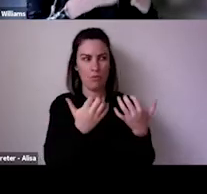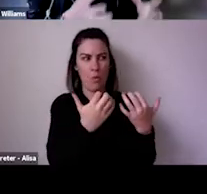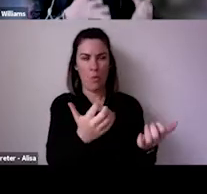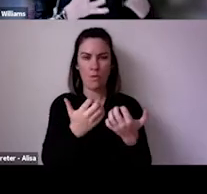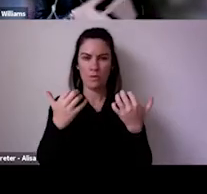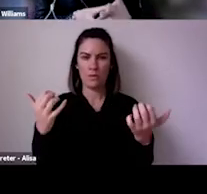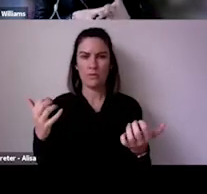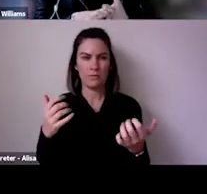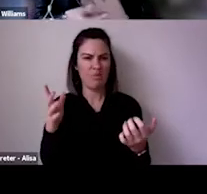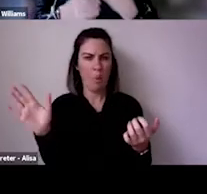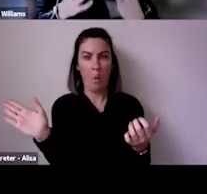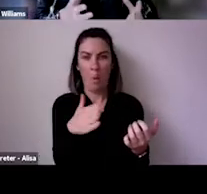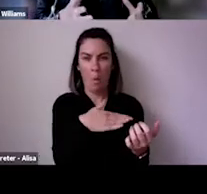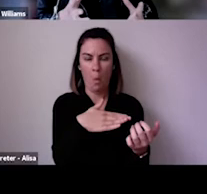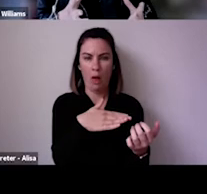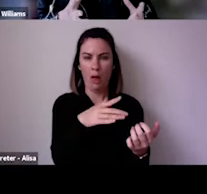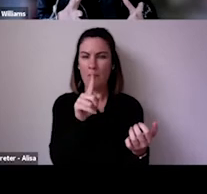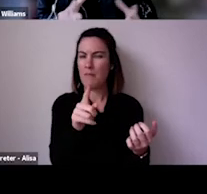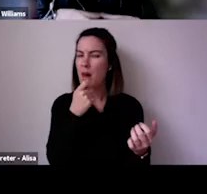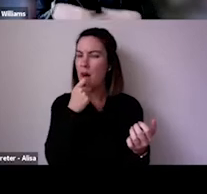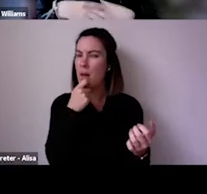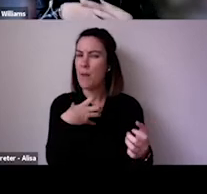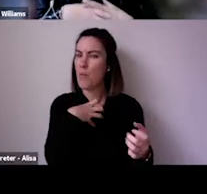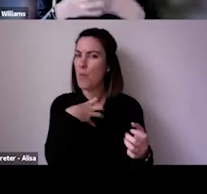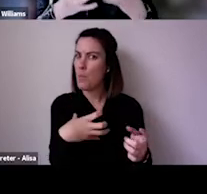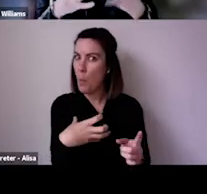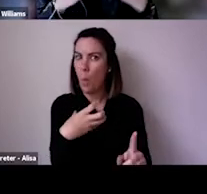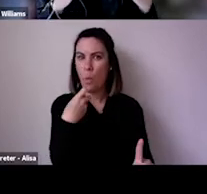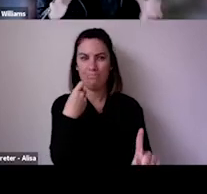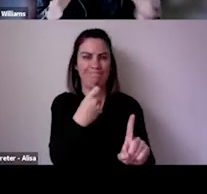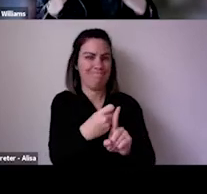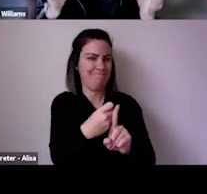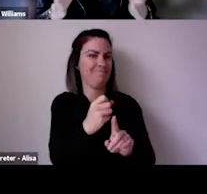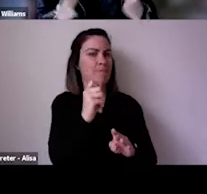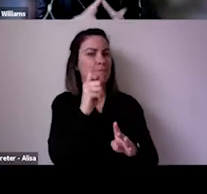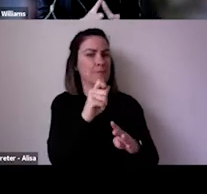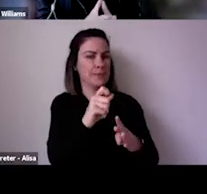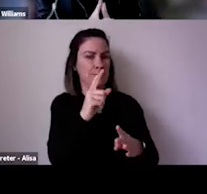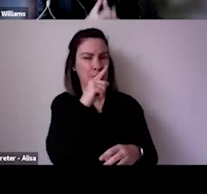We were so jealous of Australia and then we learned of your rolling lockdowns and we stopped being jealous.